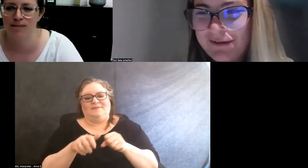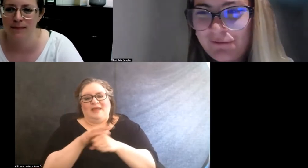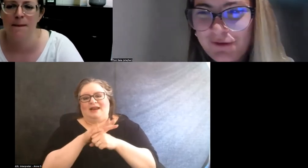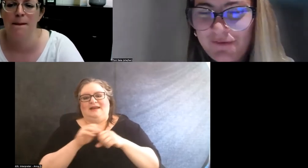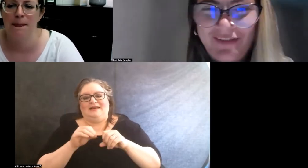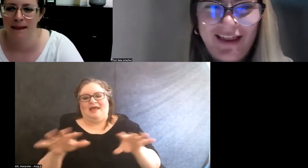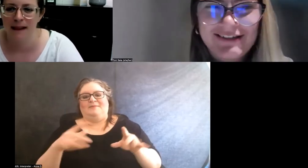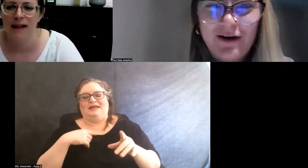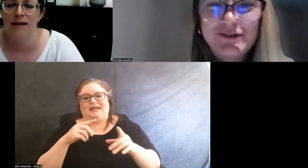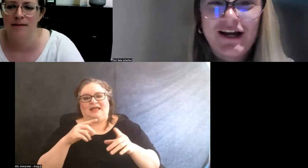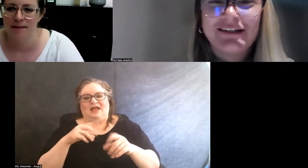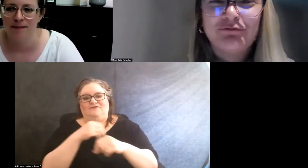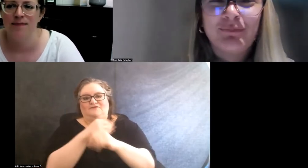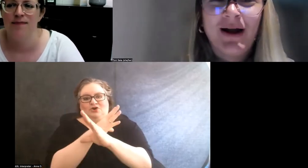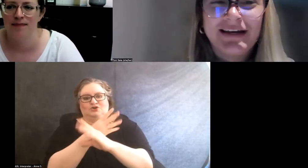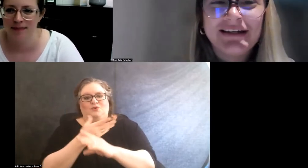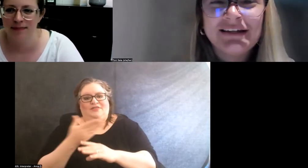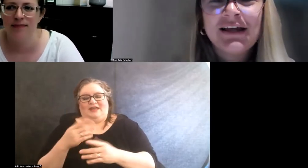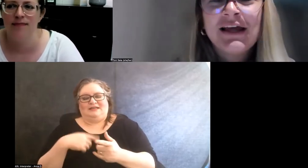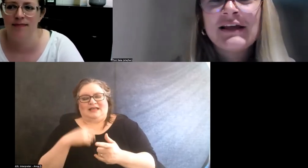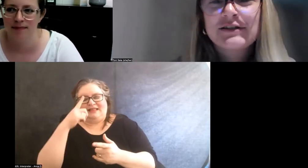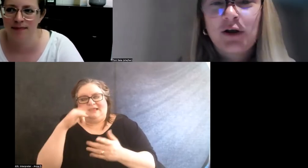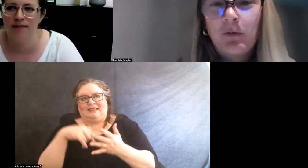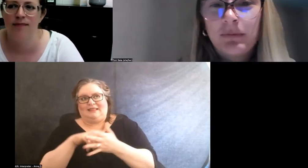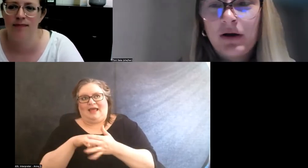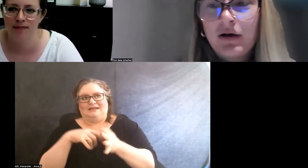I don't feel that that's outside of my scope,